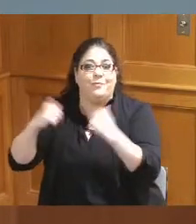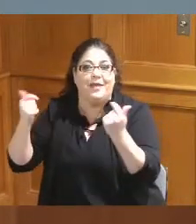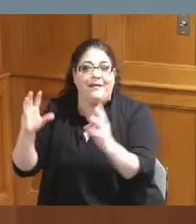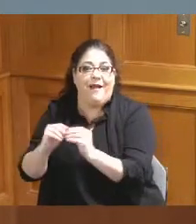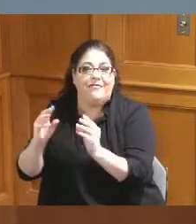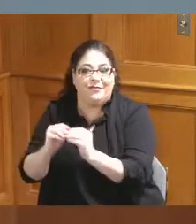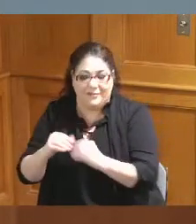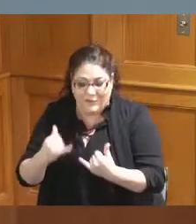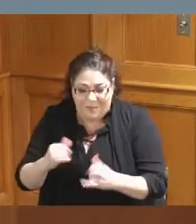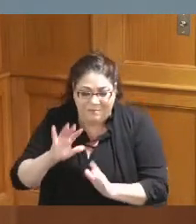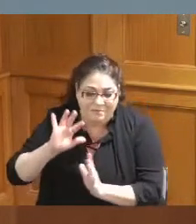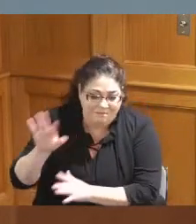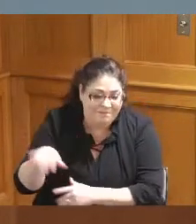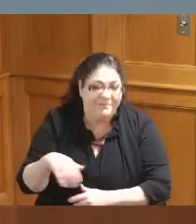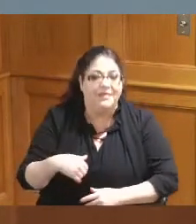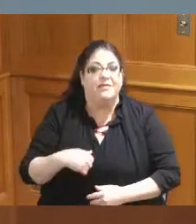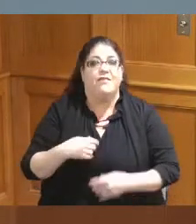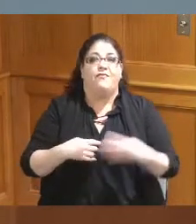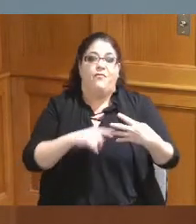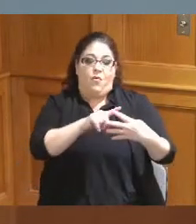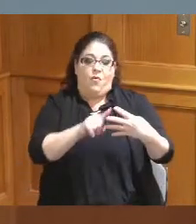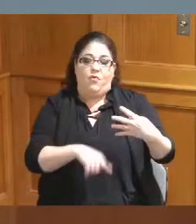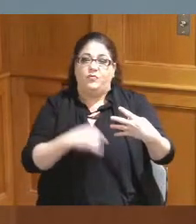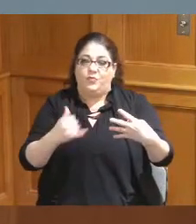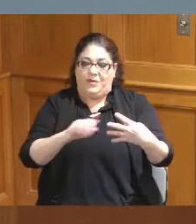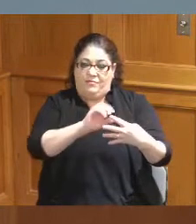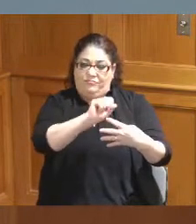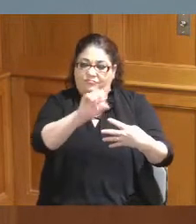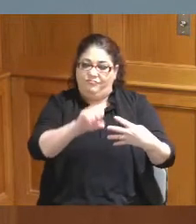we have four items that are before you today all these items are related